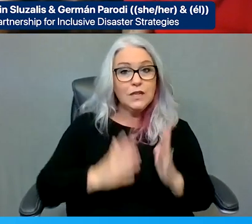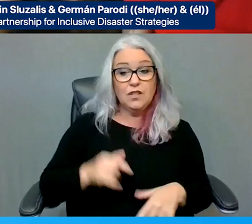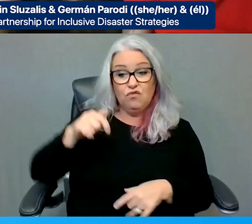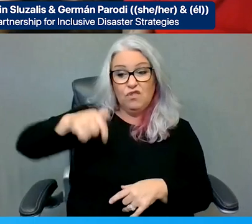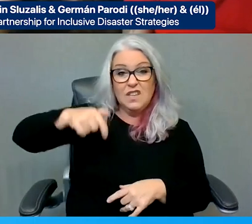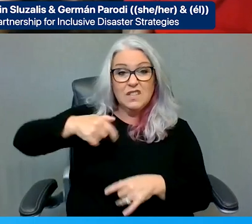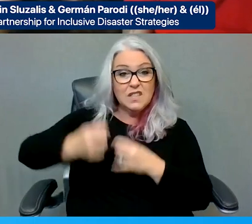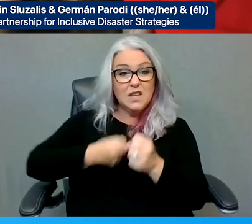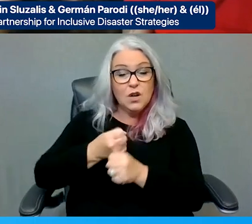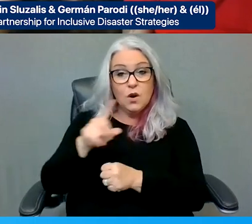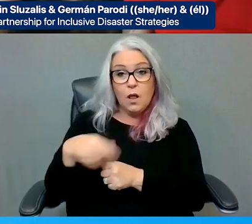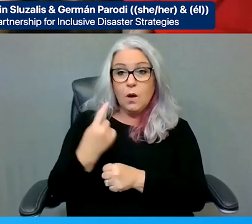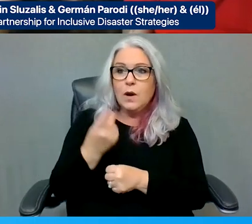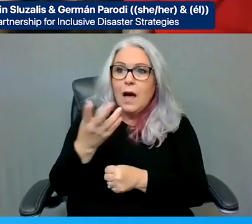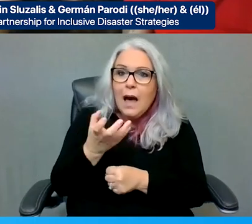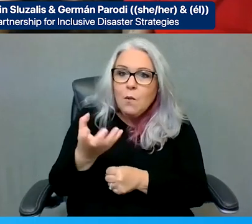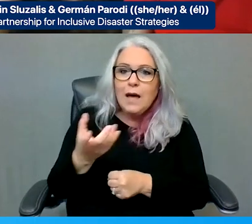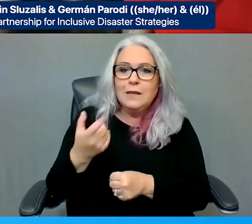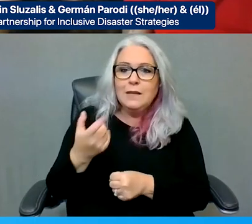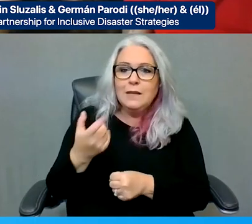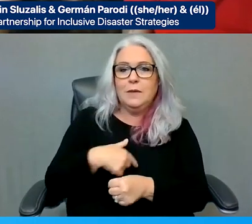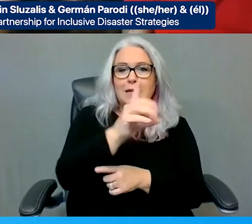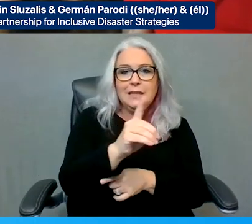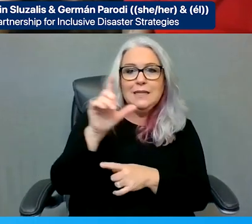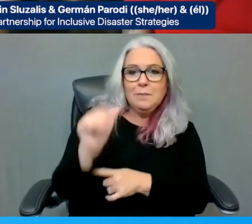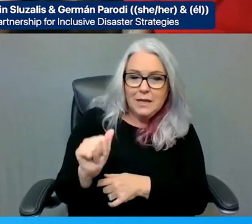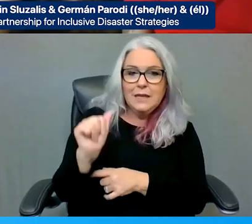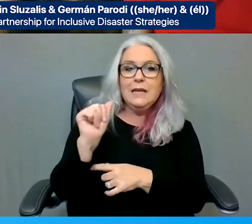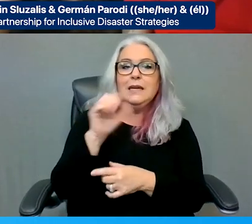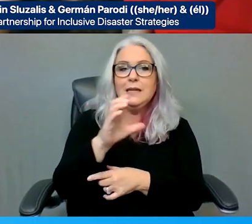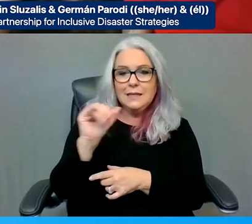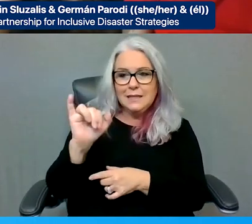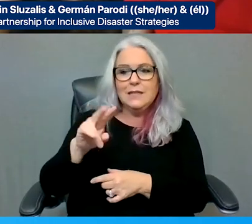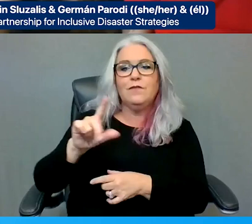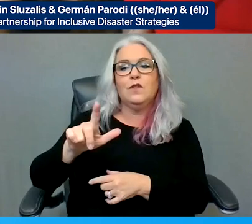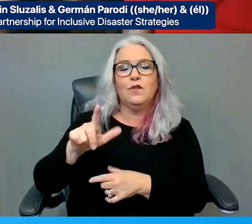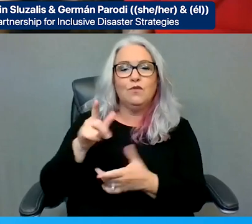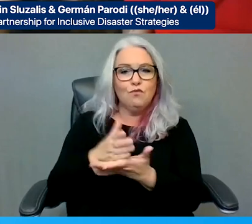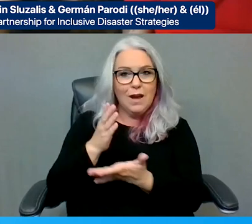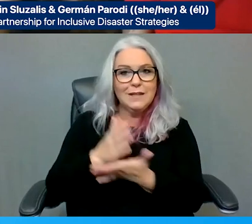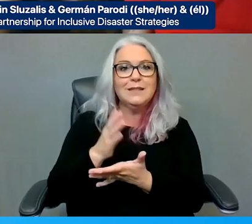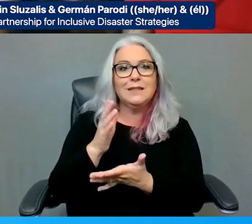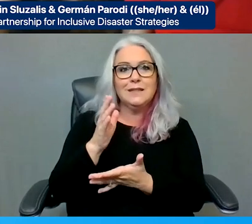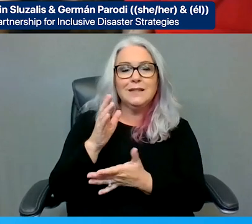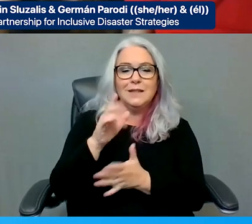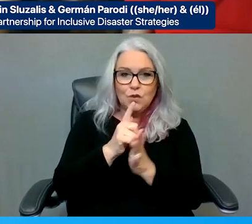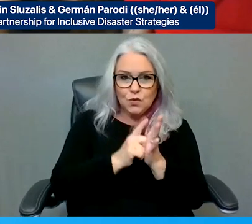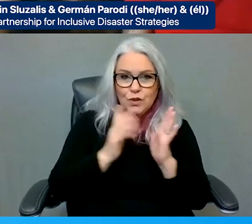as disability civil rights attorney. That's why I'm coming to DRNY." That